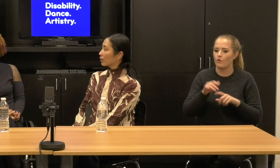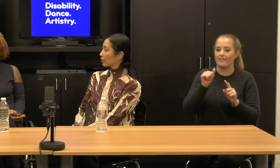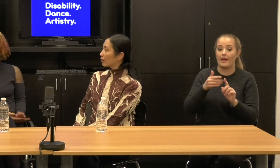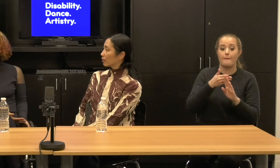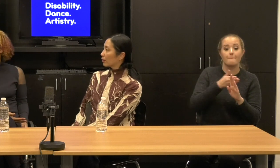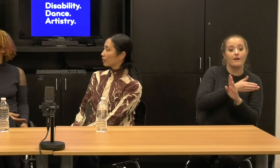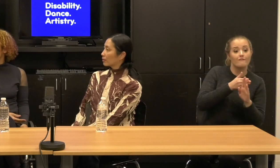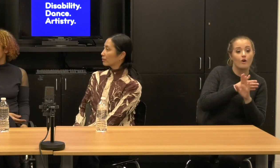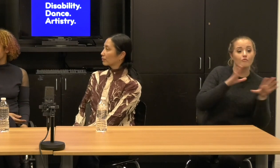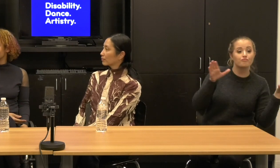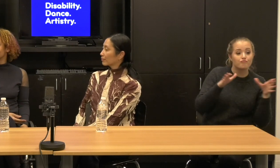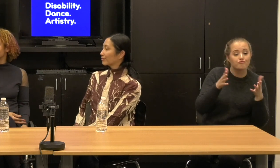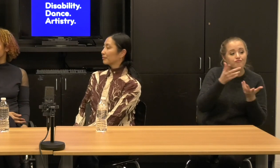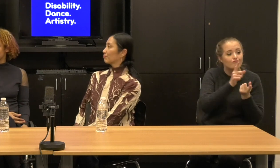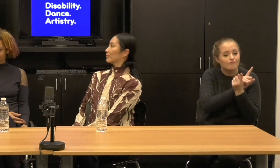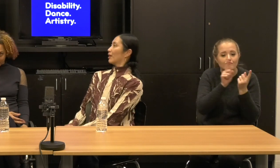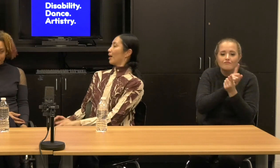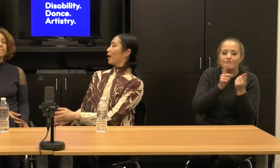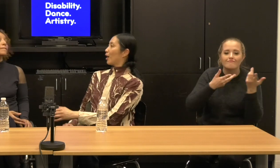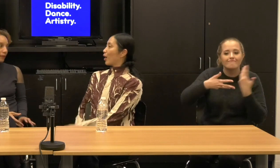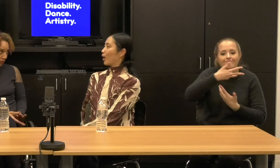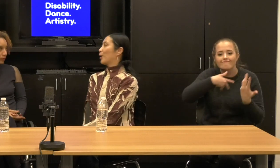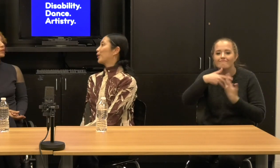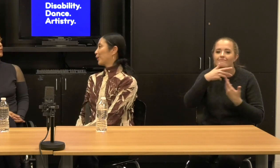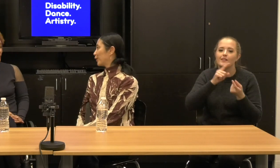was like a time to see friends and a time to really.